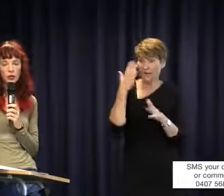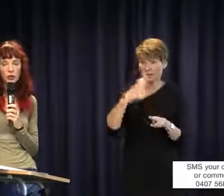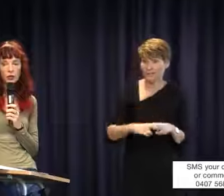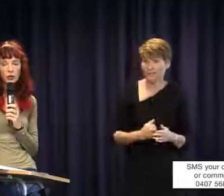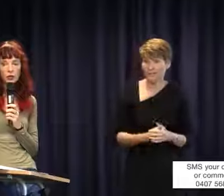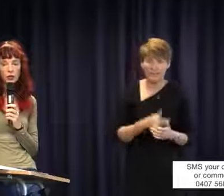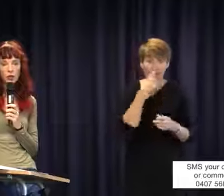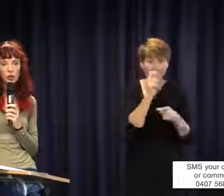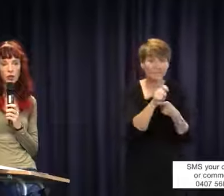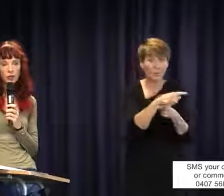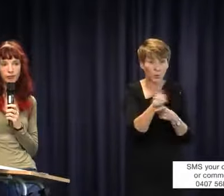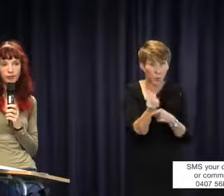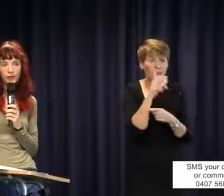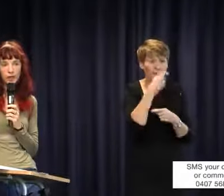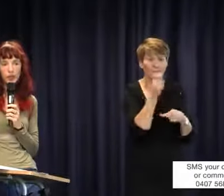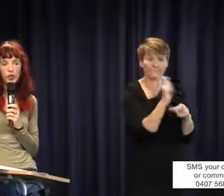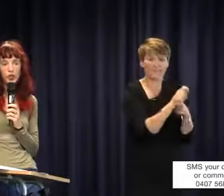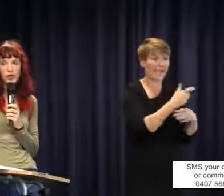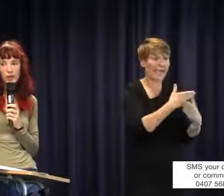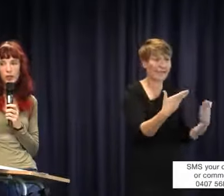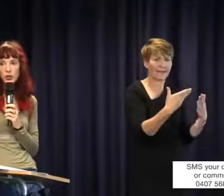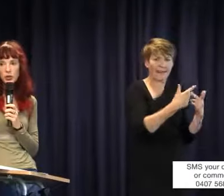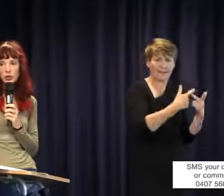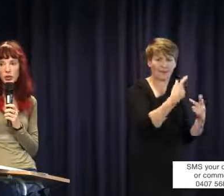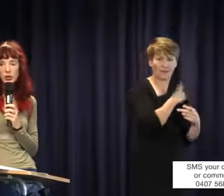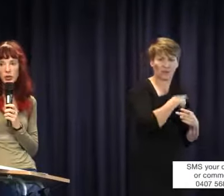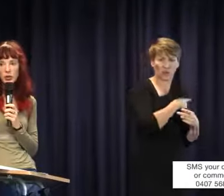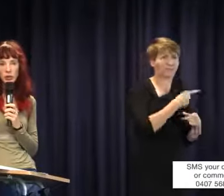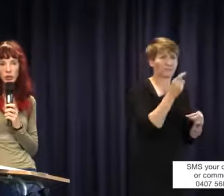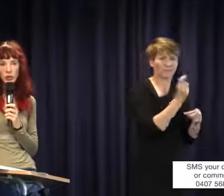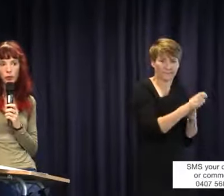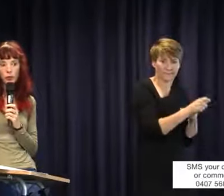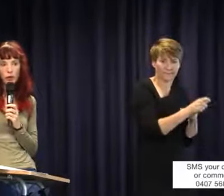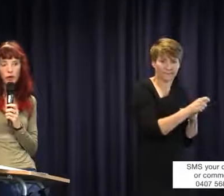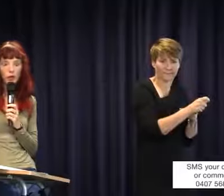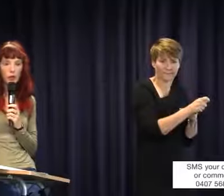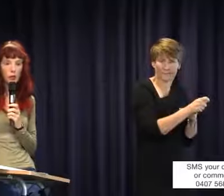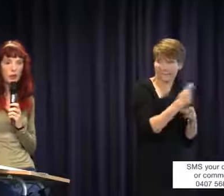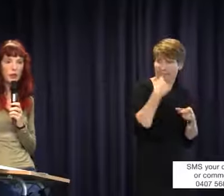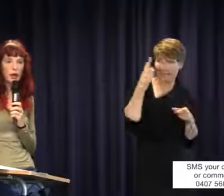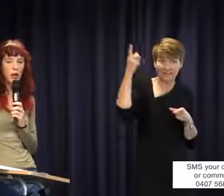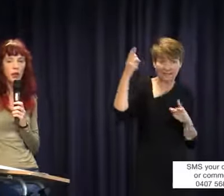child or any treating practitioner, which is absolutely incredible. But the department